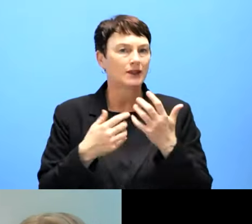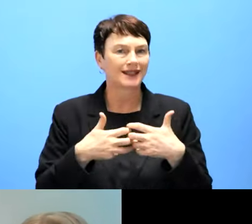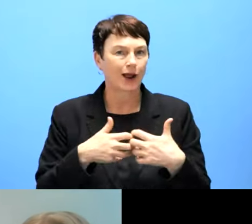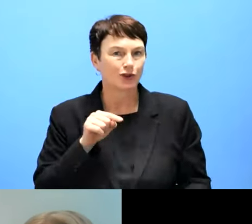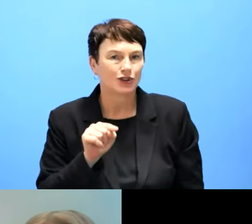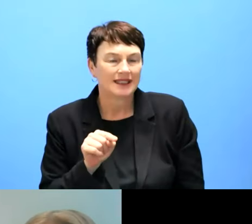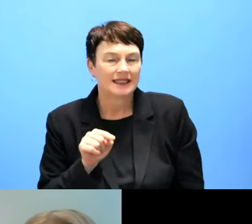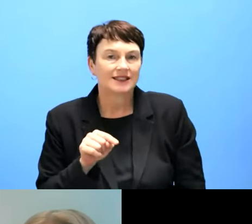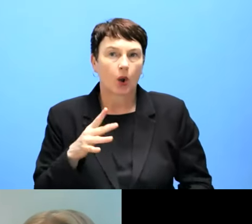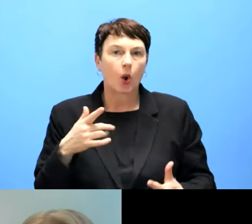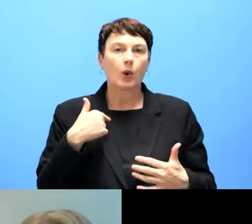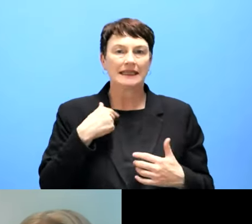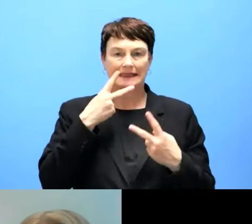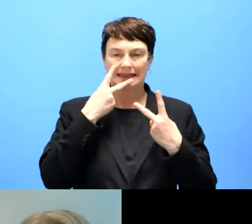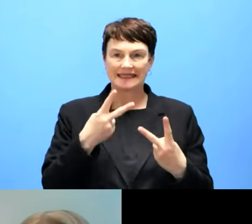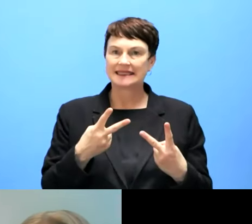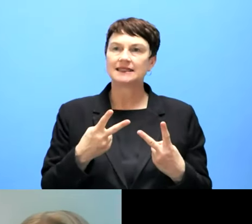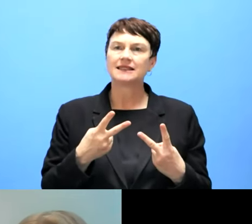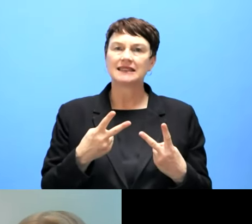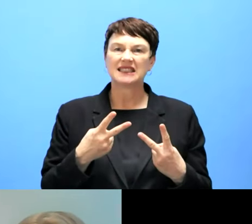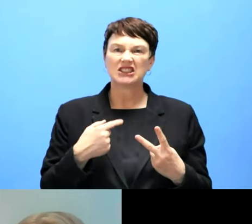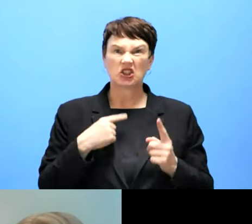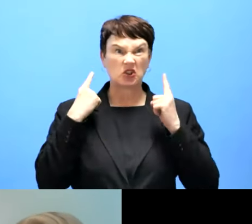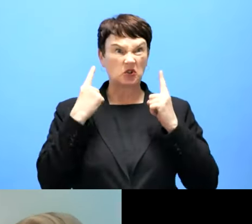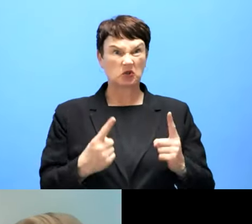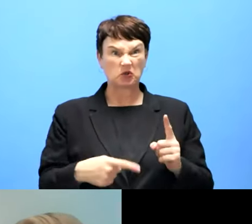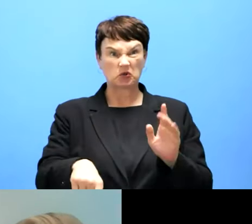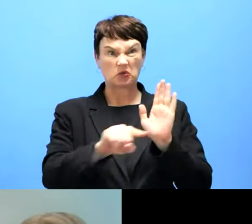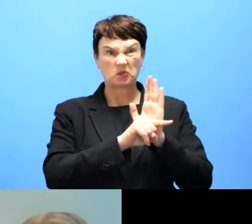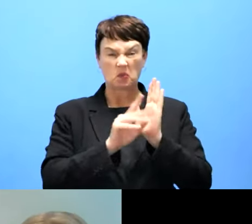like really fast right now. So it's not something that they can keep on saying.